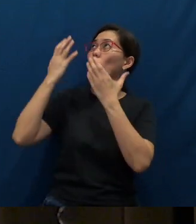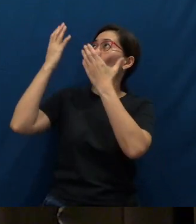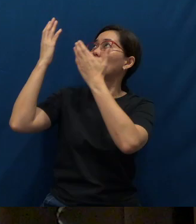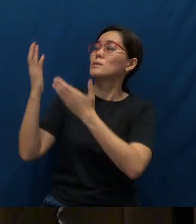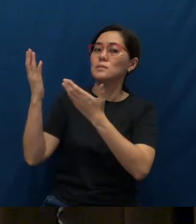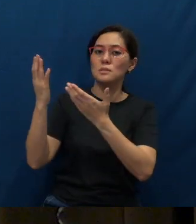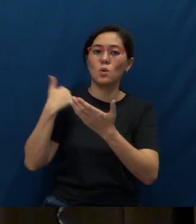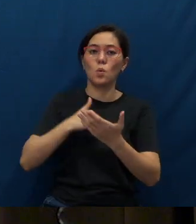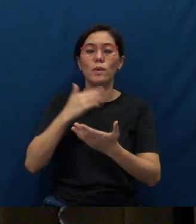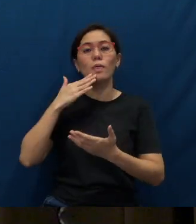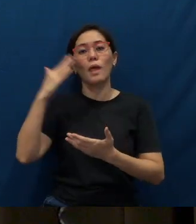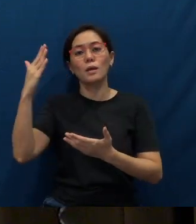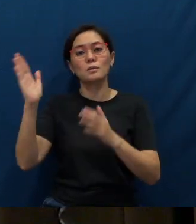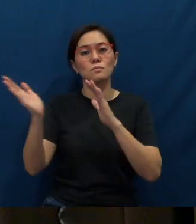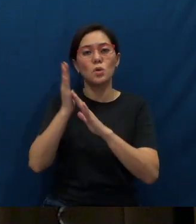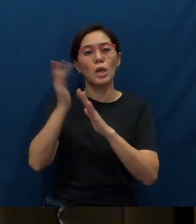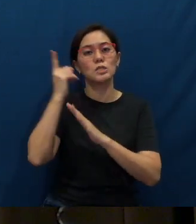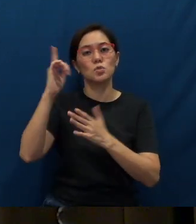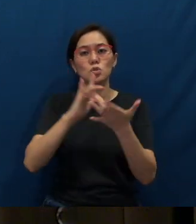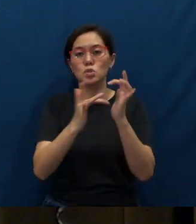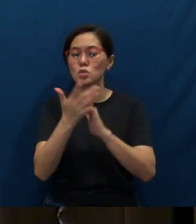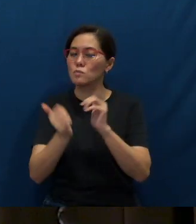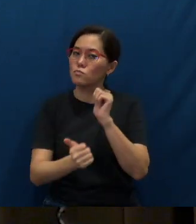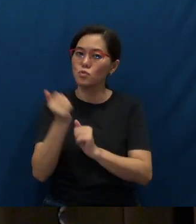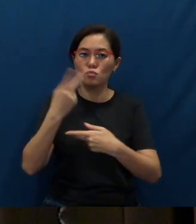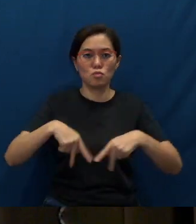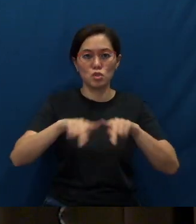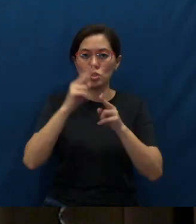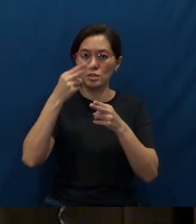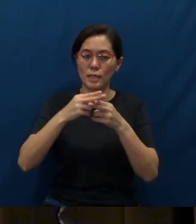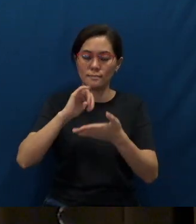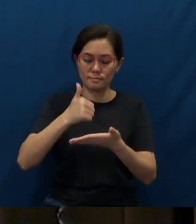We thank You. We praise You. In Jesus' most precious name, amen.